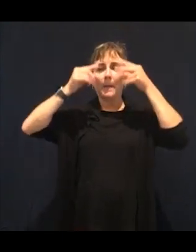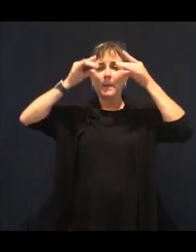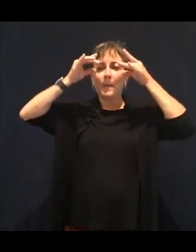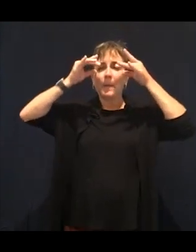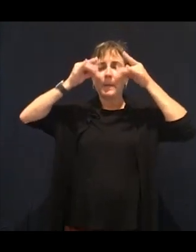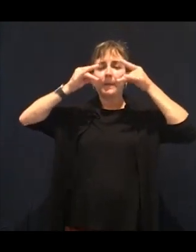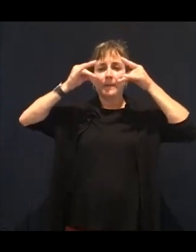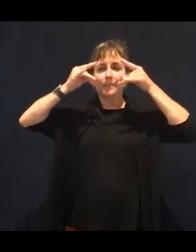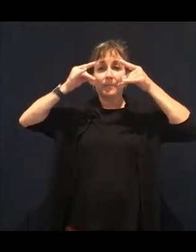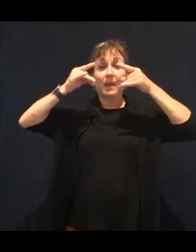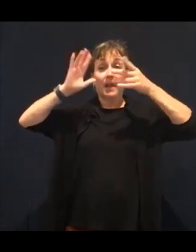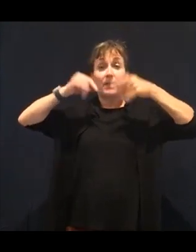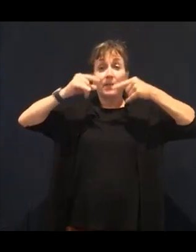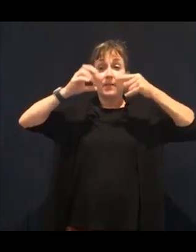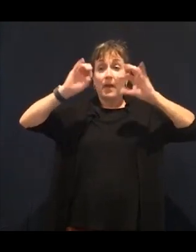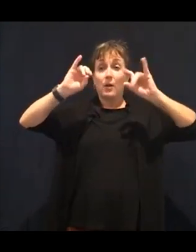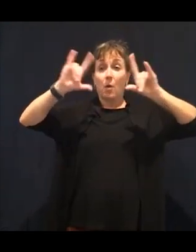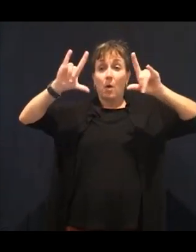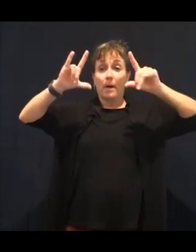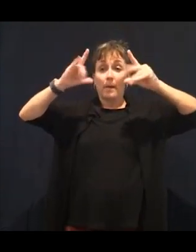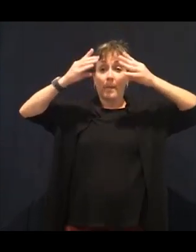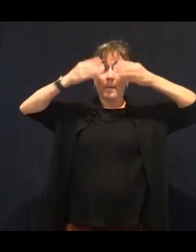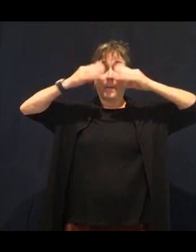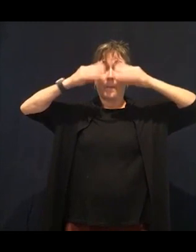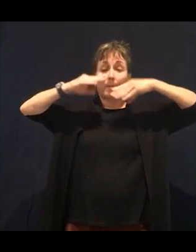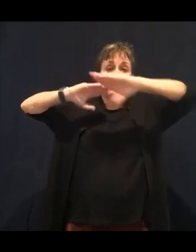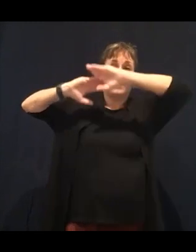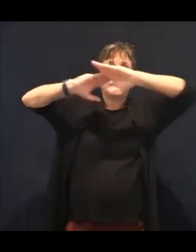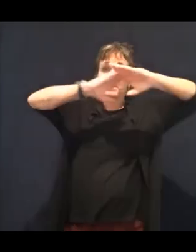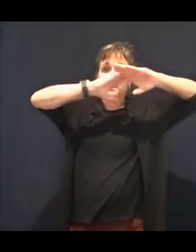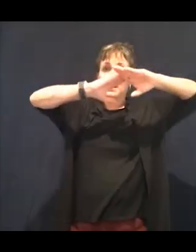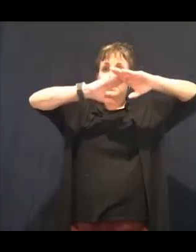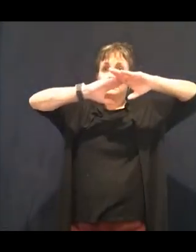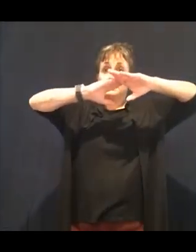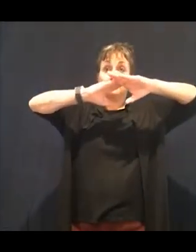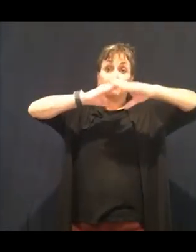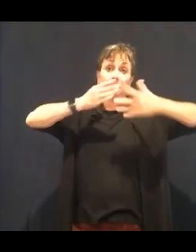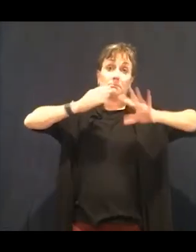is that lutein that we were talking about, right? So that good hormone